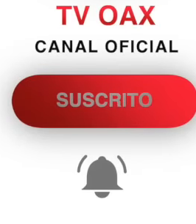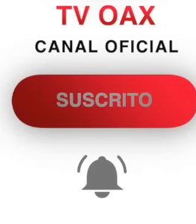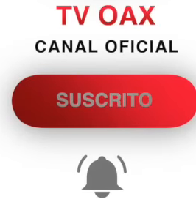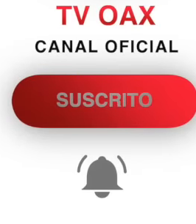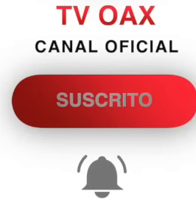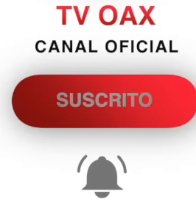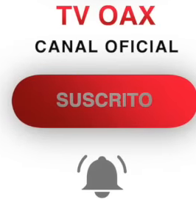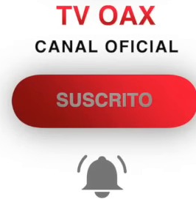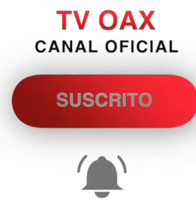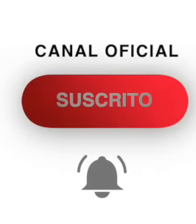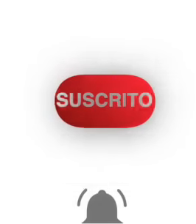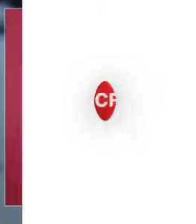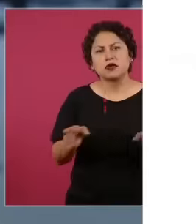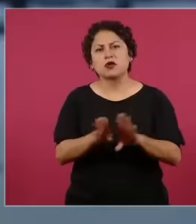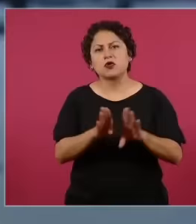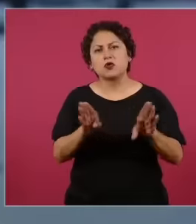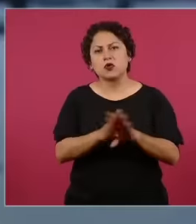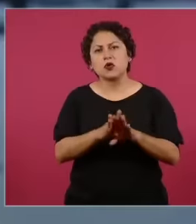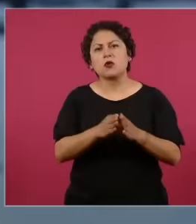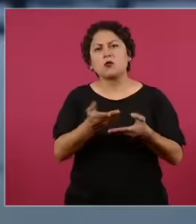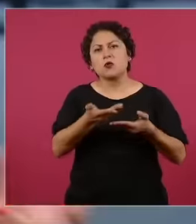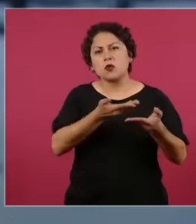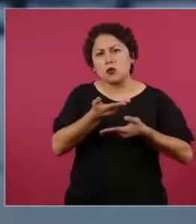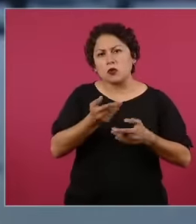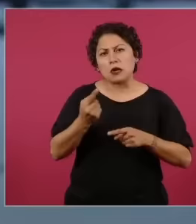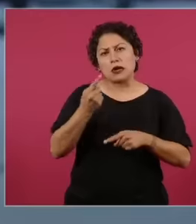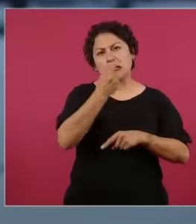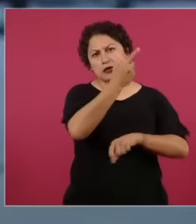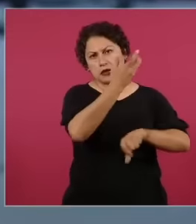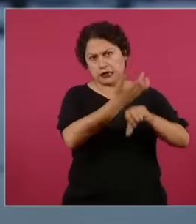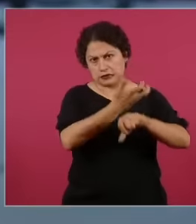State Department? Or what would be the instruction for the Foreign Ministry regarding this